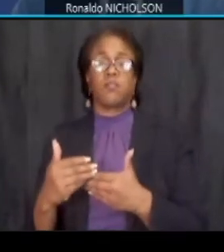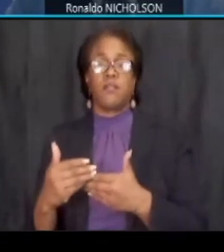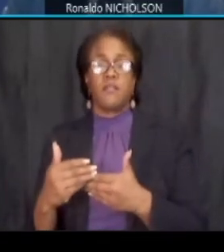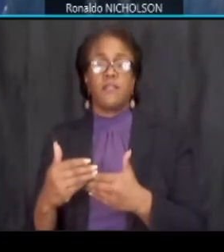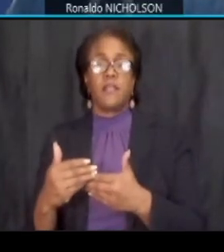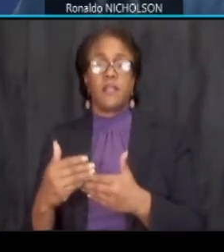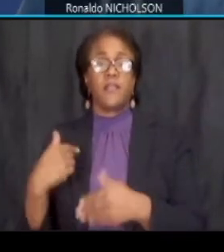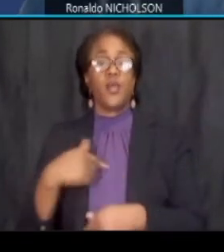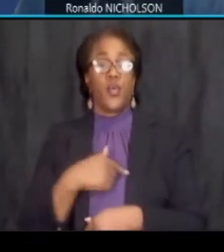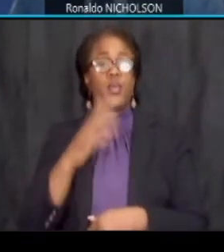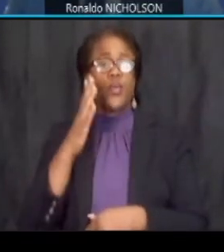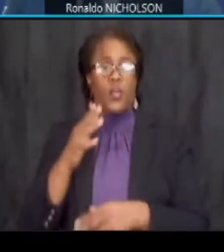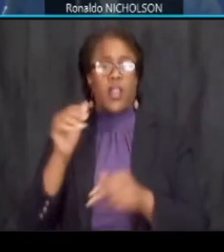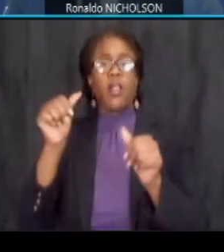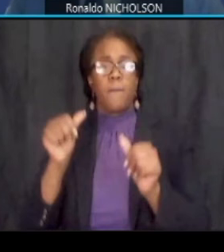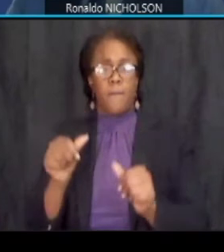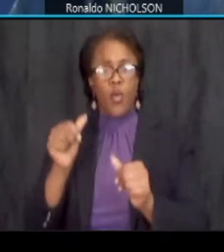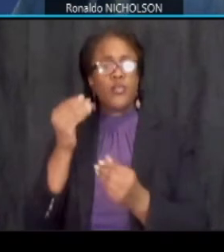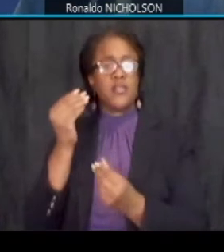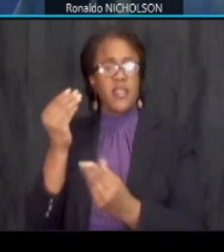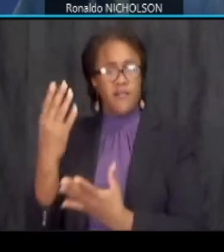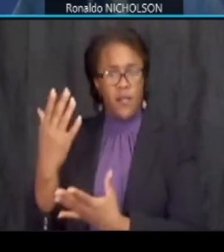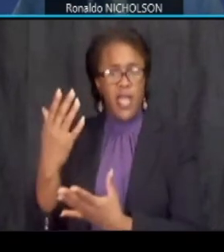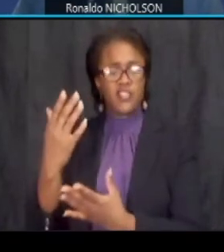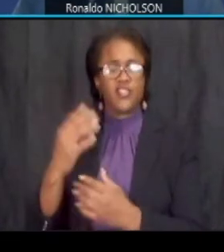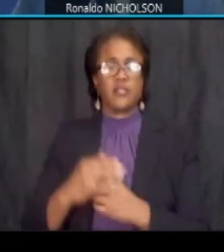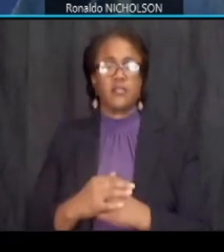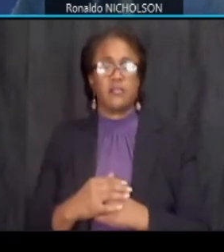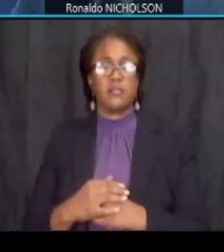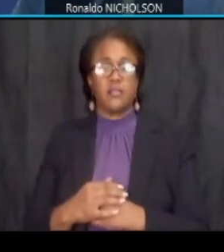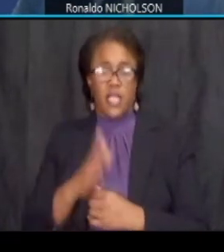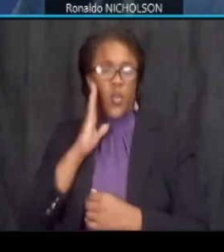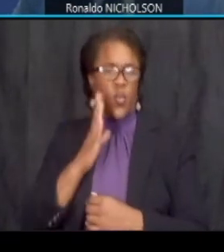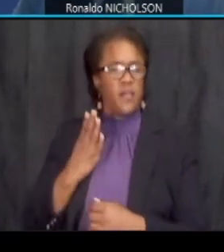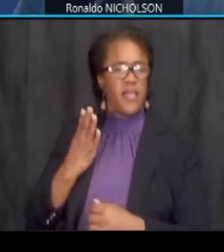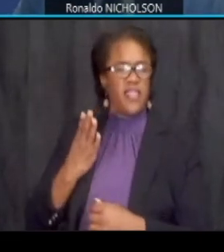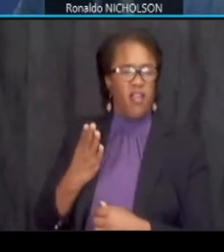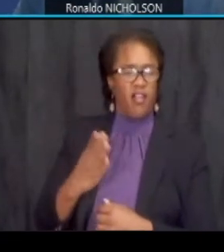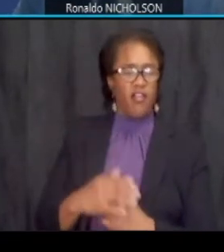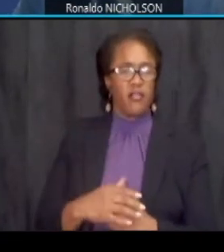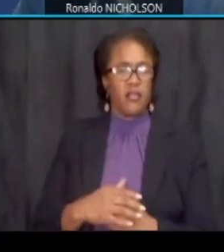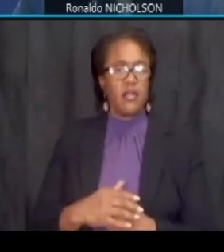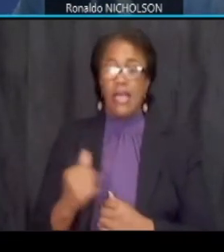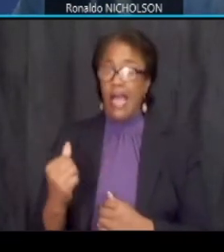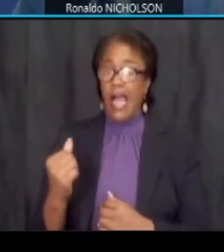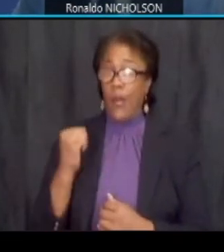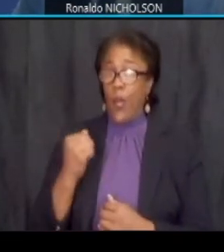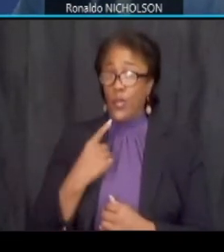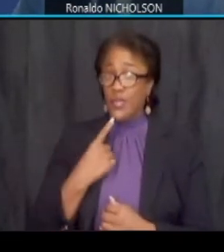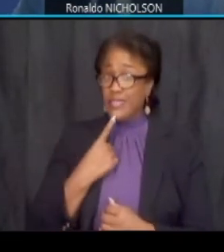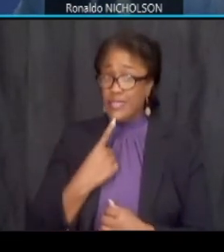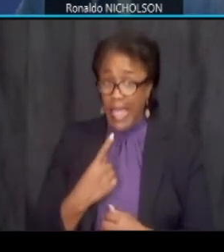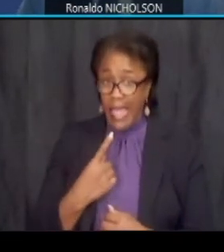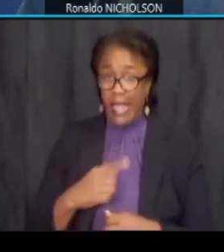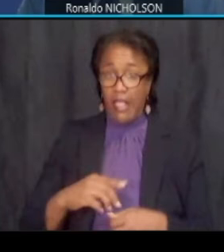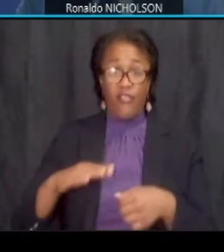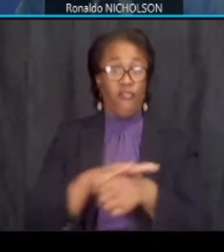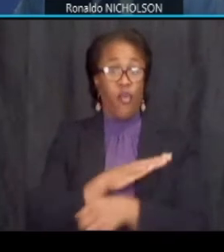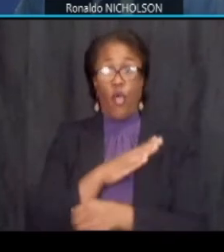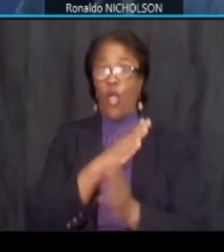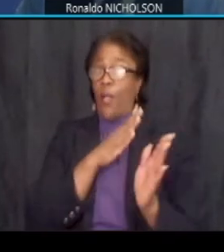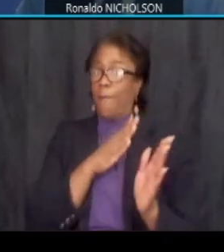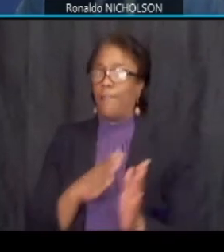we will post the information there um i won't say that the entire plan set all the detail because